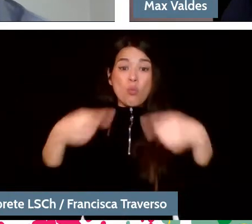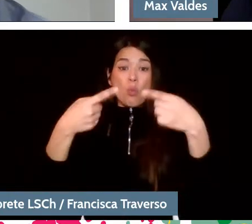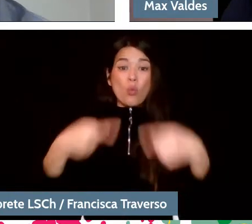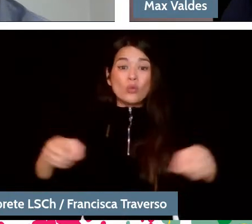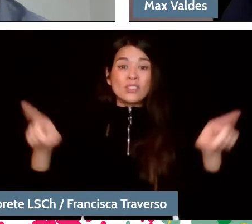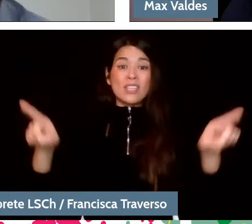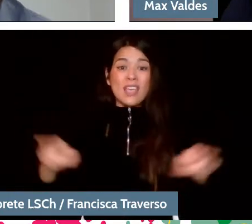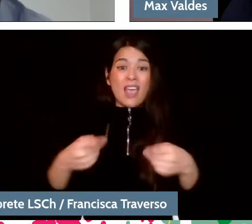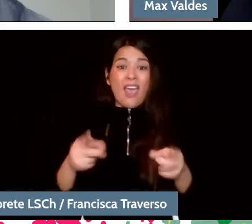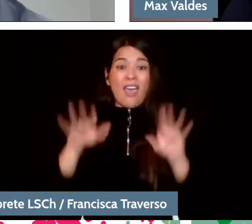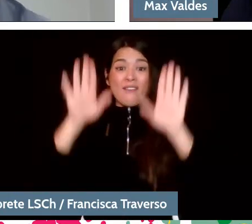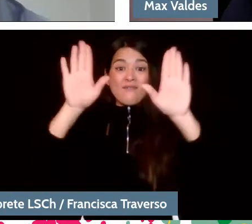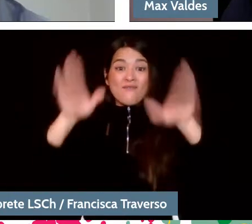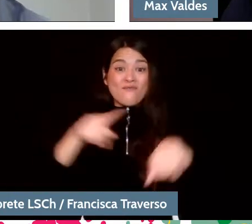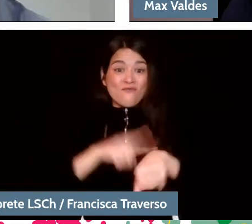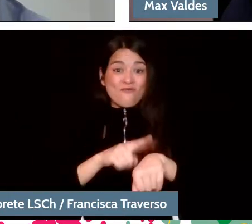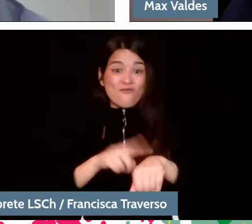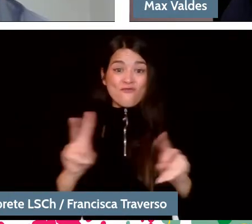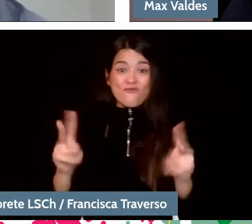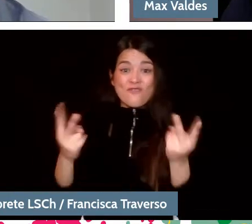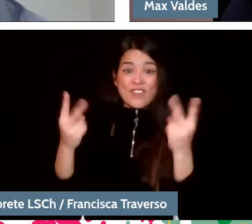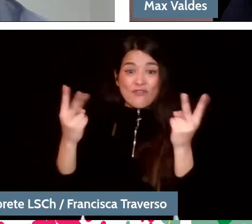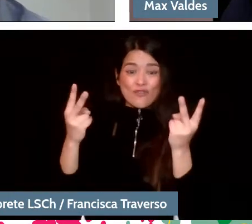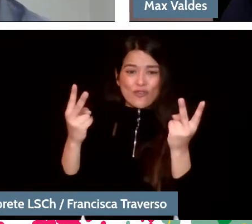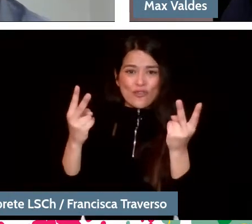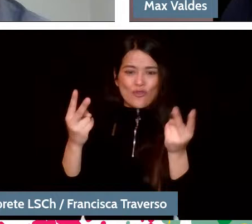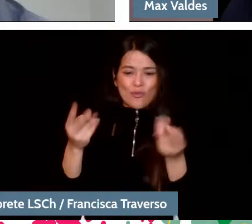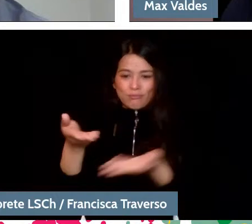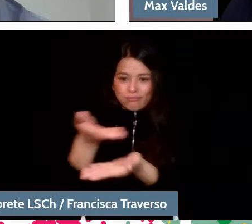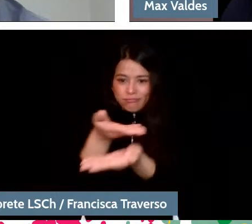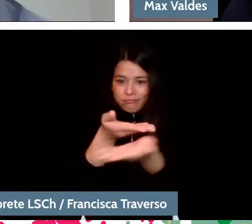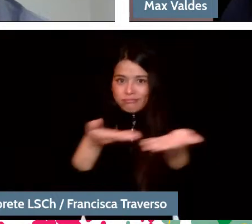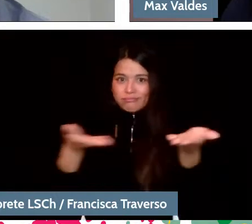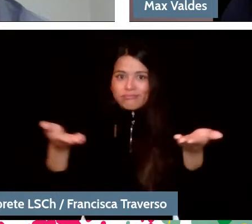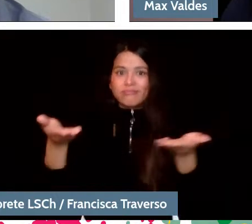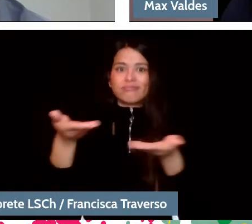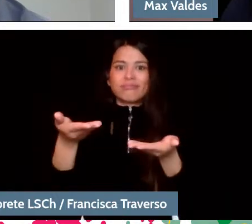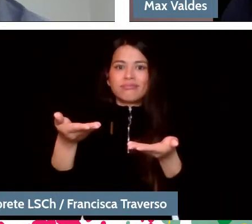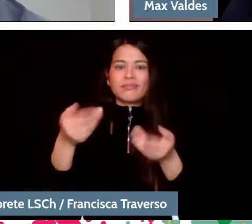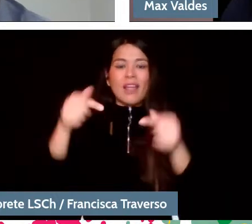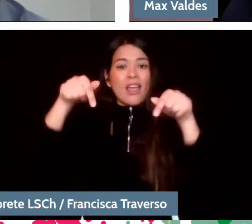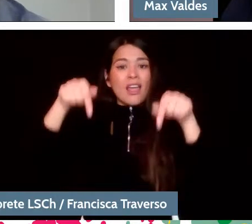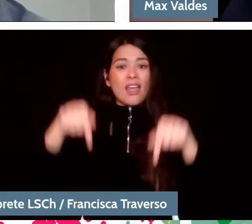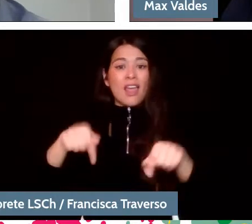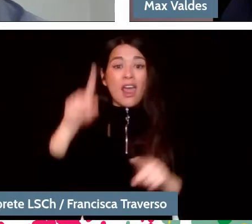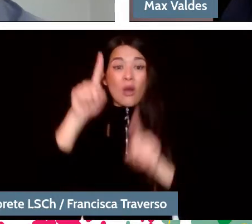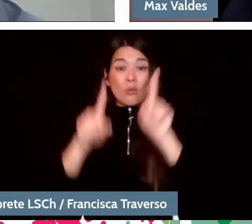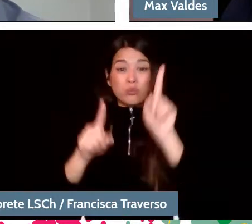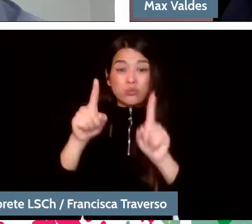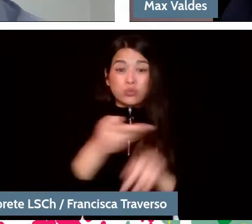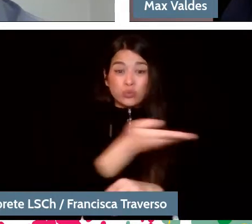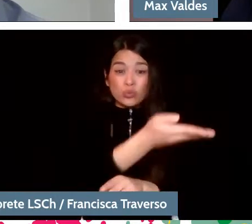How would you say...? Precisely also thinking that a good part of our audience at this minute will be students, for example, here from the music institute.